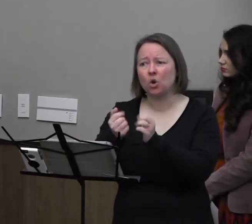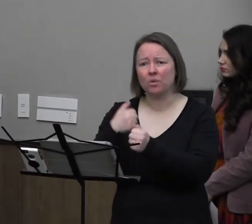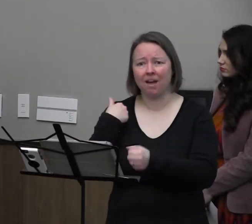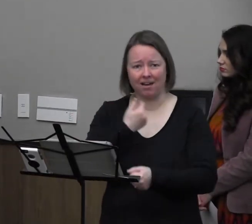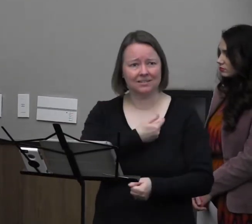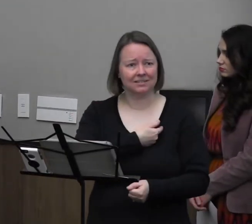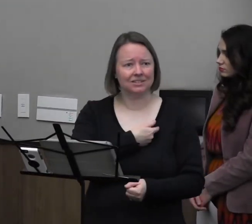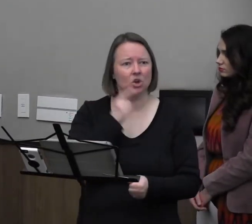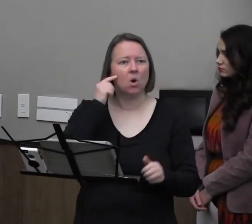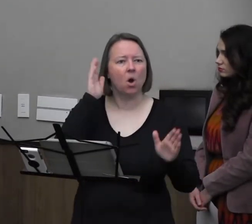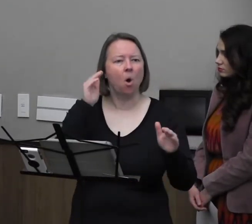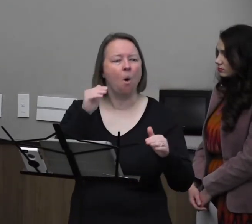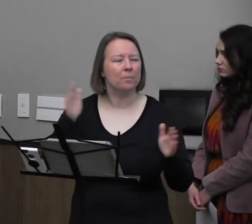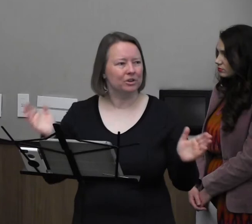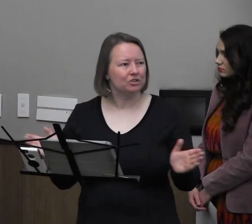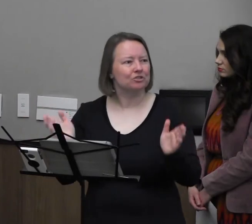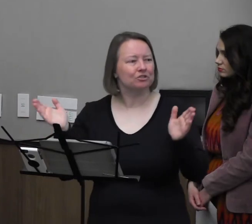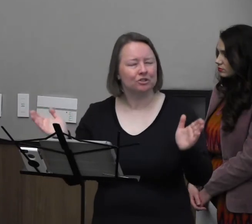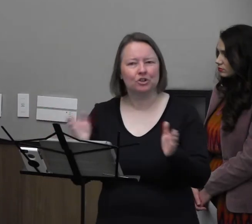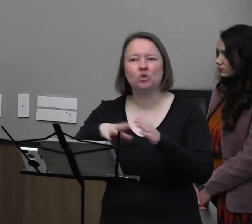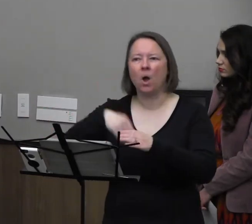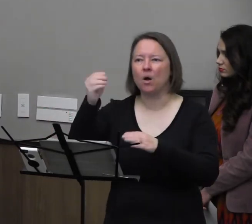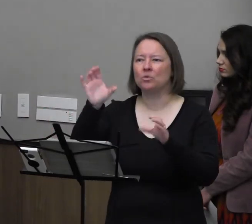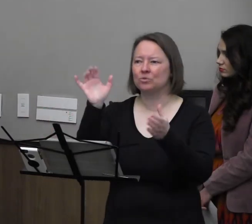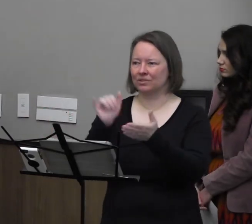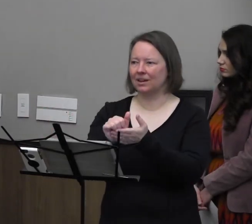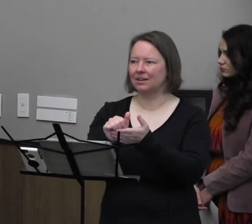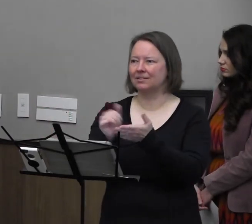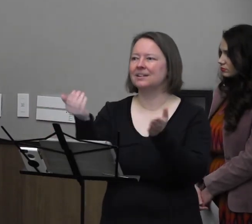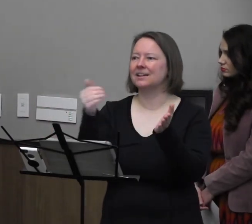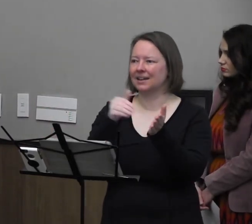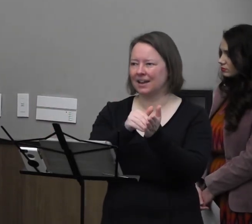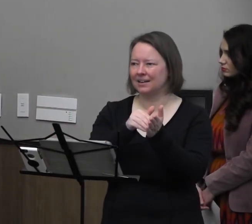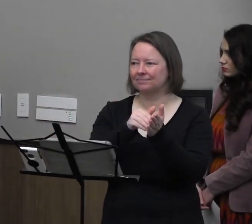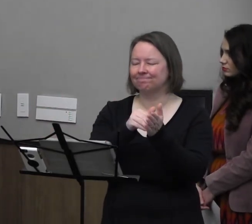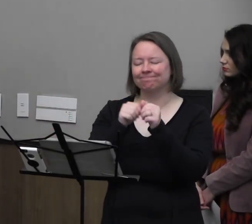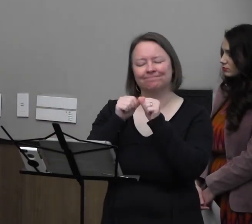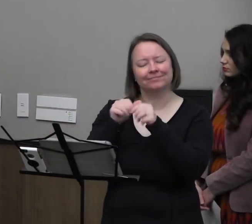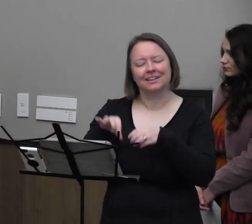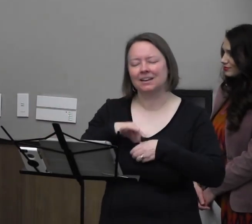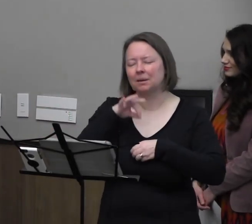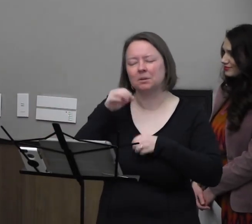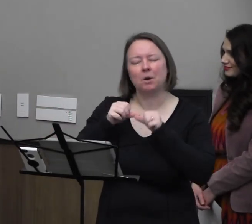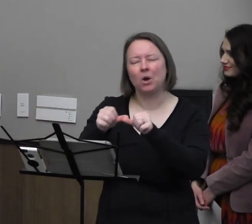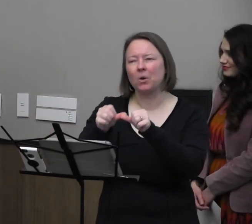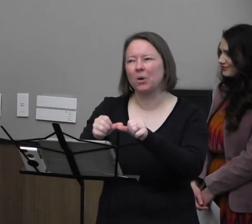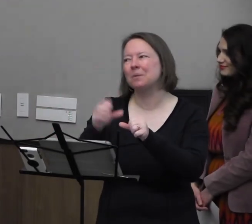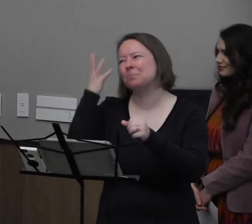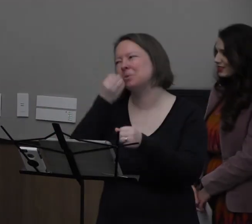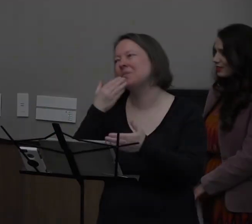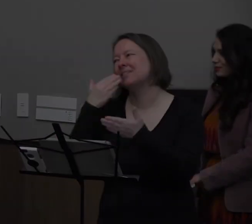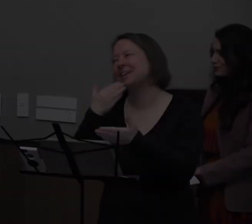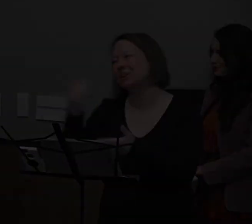So I hope you're encouraged to go out and do that, and again, keep that spark going. That was so beautiful. Thank you. [CLAPPING]